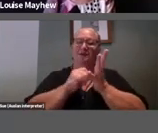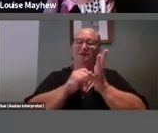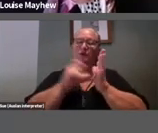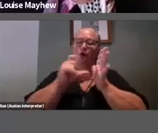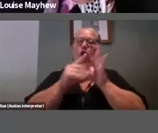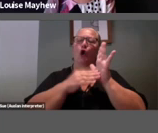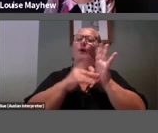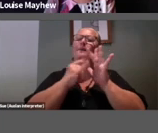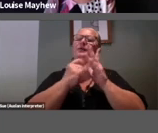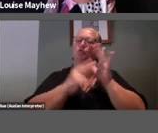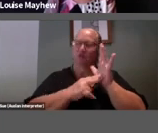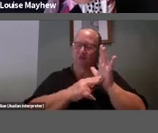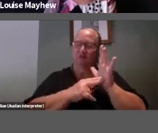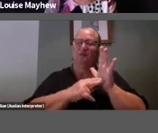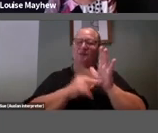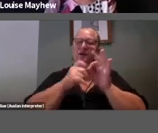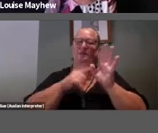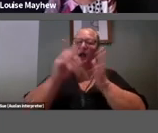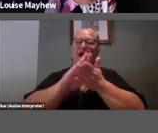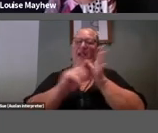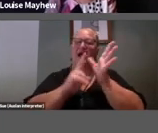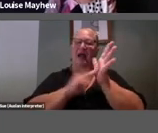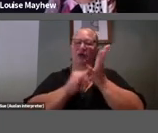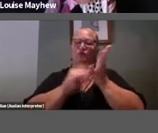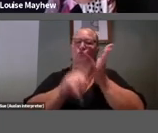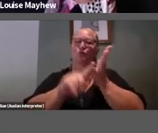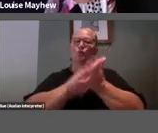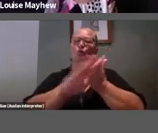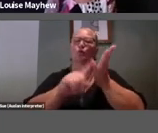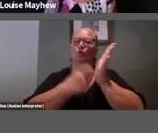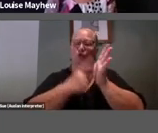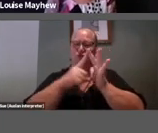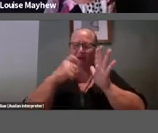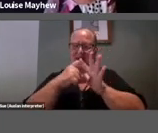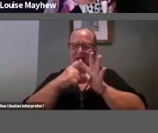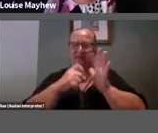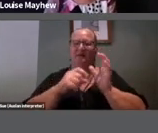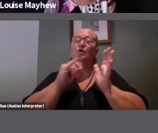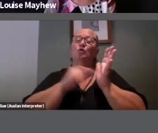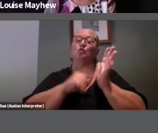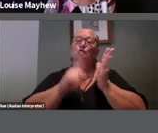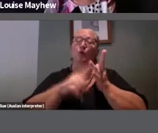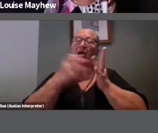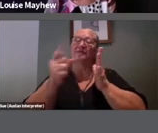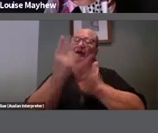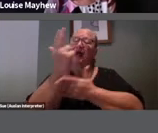International curator Hans Ulrich Obrist, to contribute an artwork to Ulrich